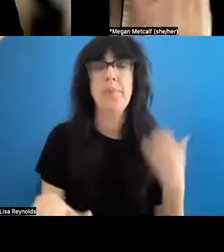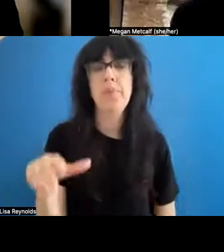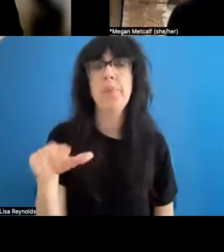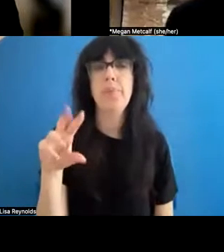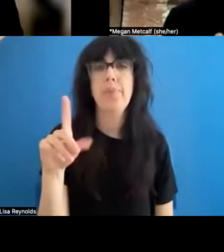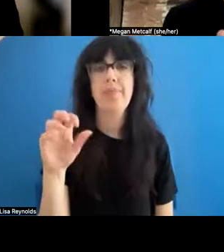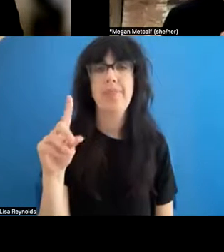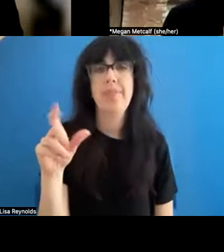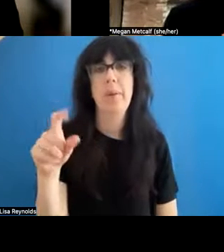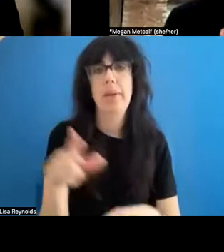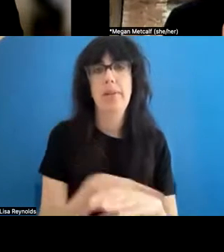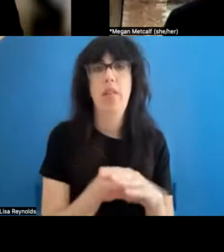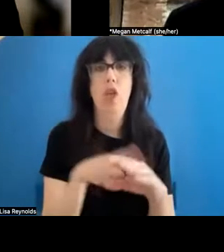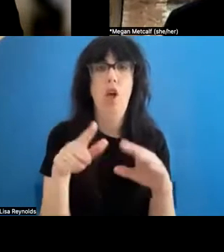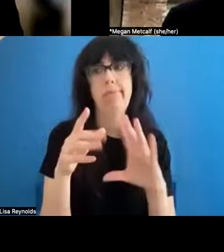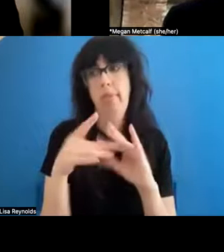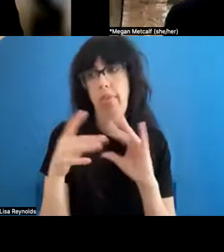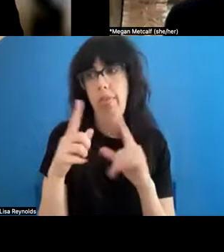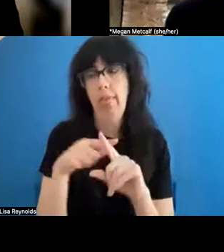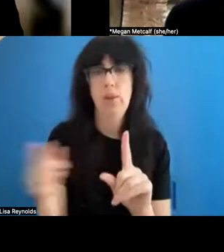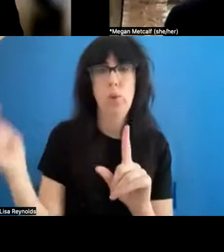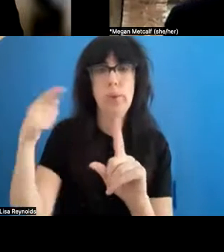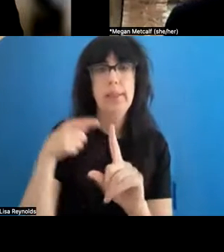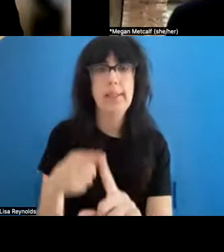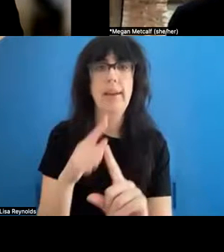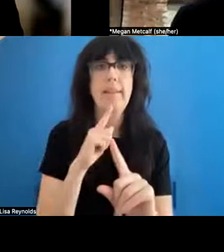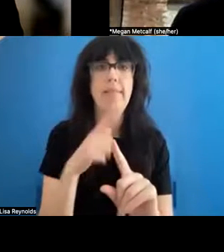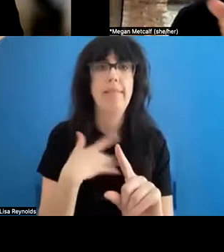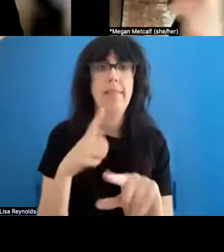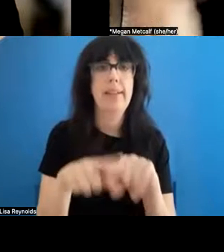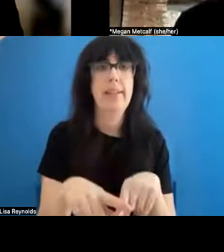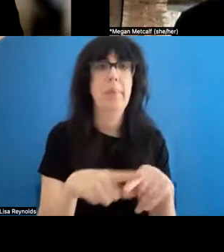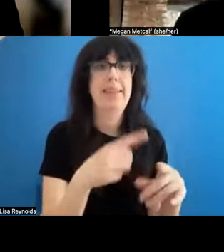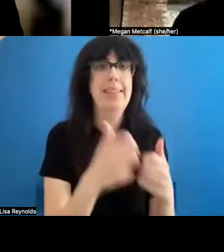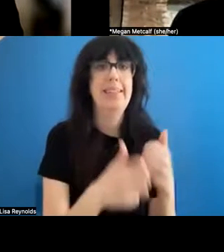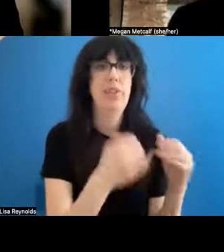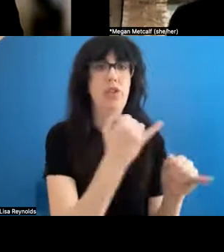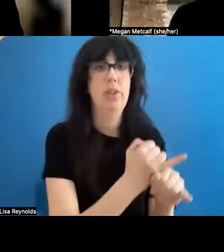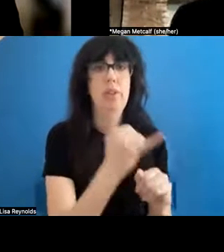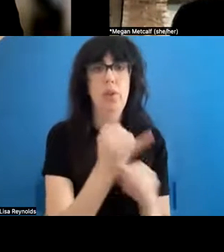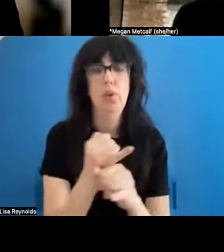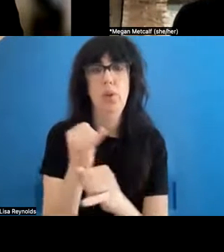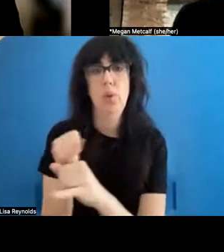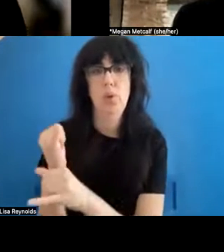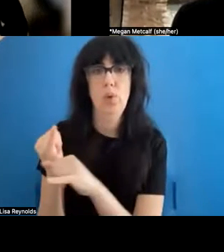long-winded way of saying, it actually depends institution by status. And then of course